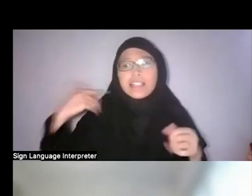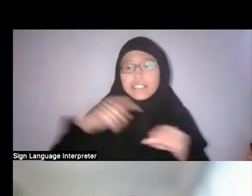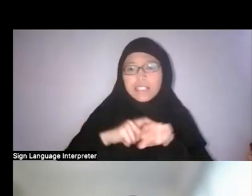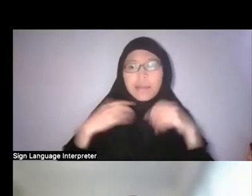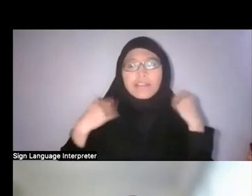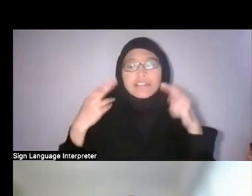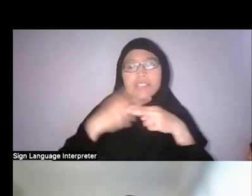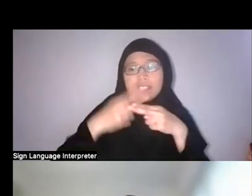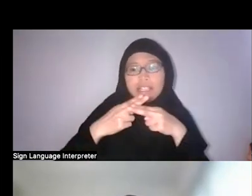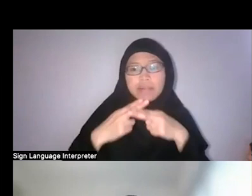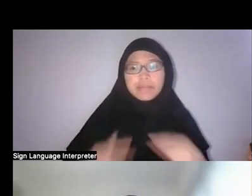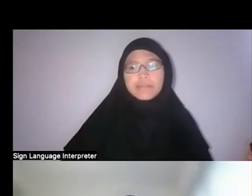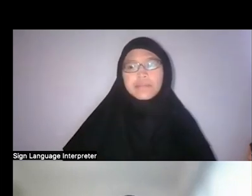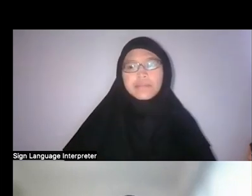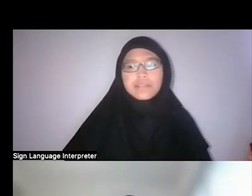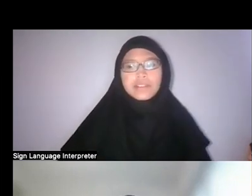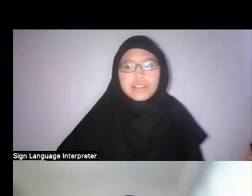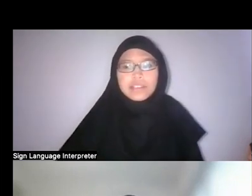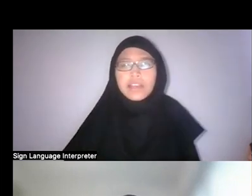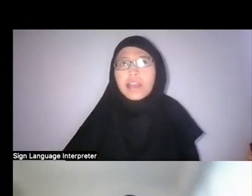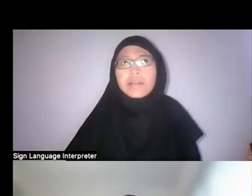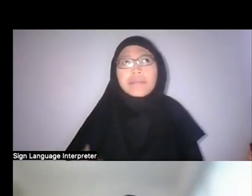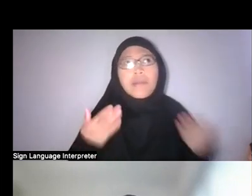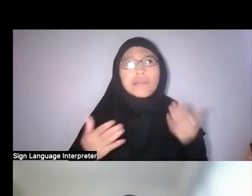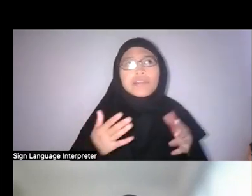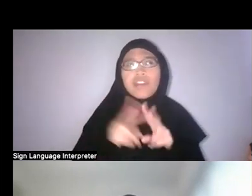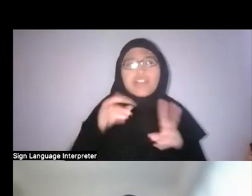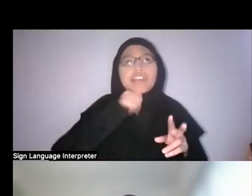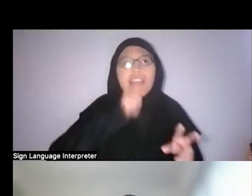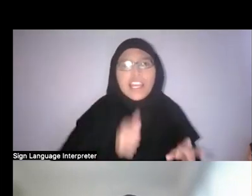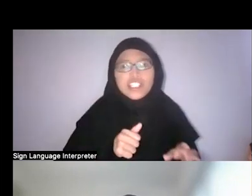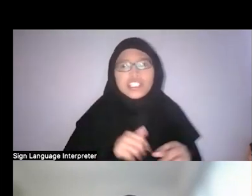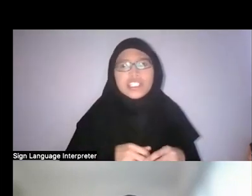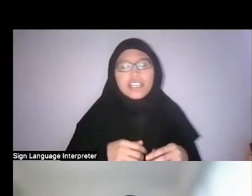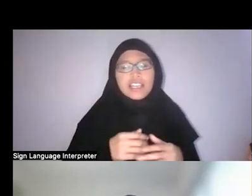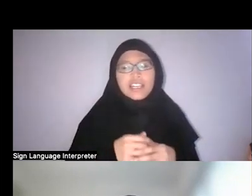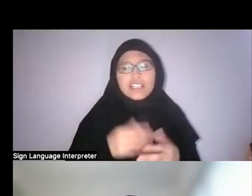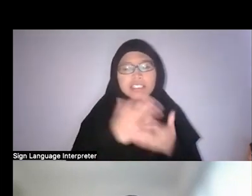and they were probably pretty ancient. And sometime in ‘80s and ‘90s, they just disappeared, right.